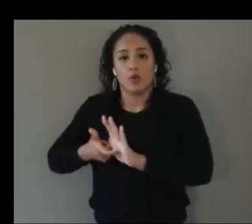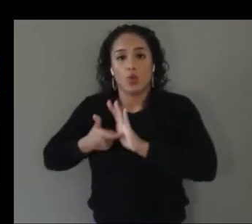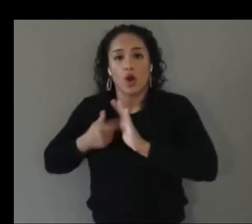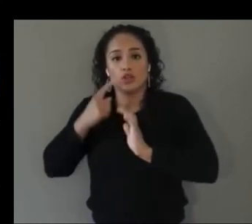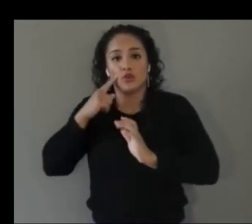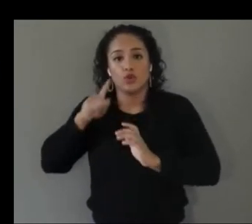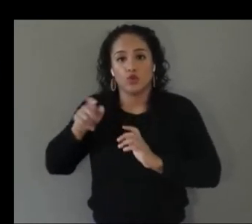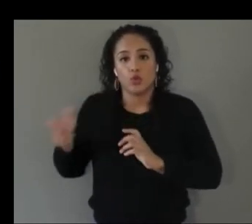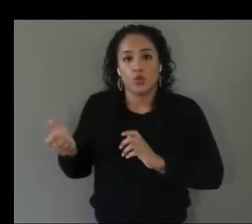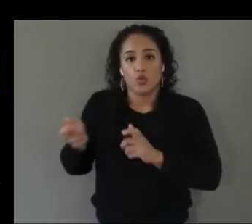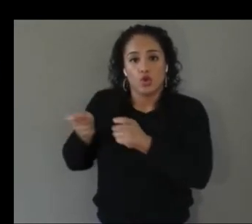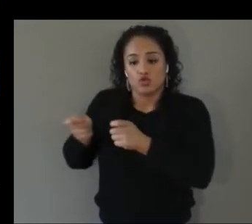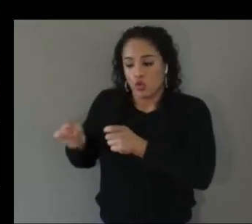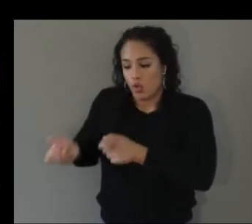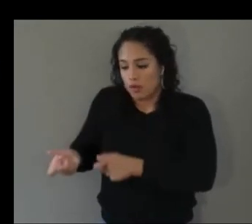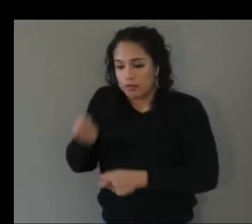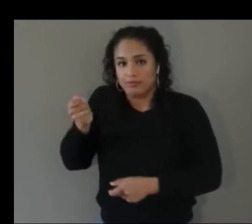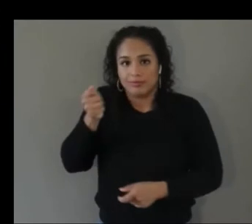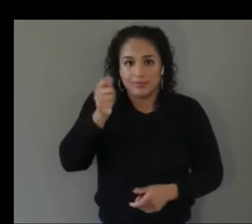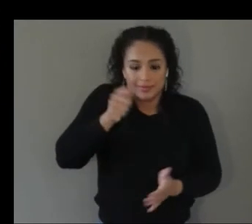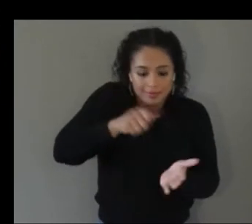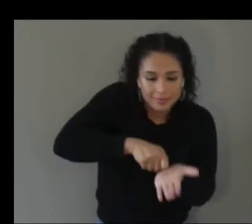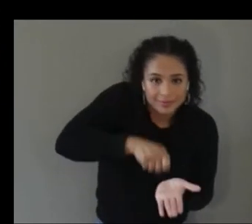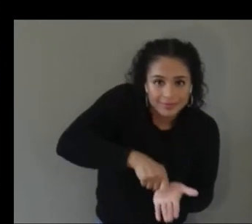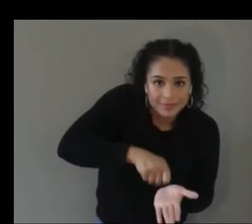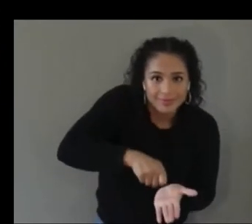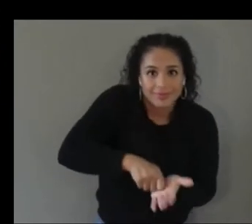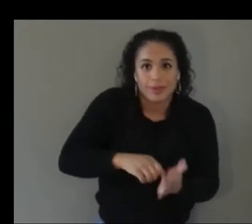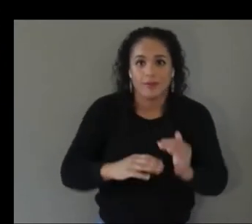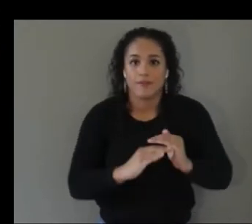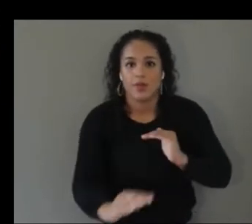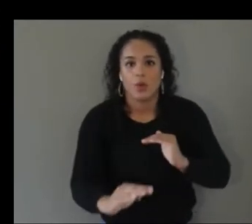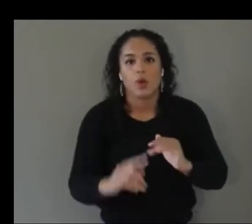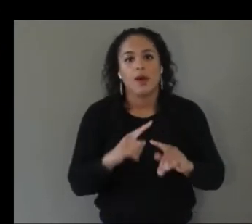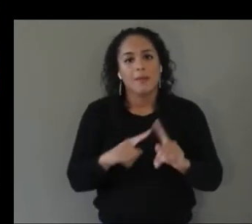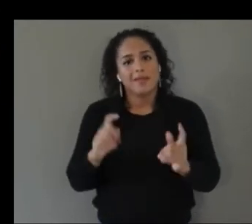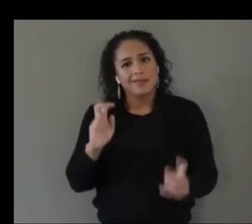but that could be a challenge for people who have difficulty bending down or bending over if you're